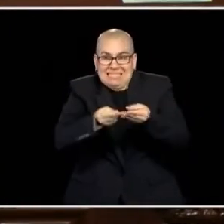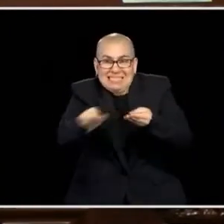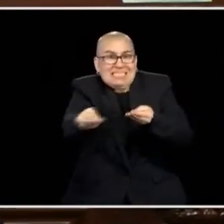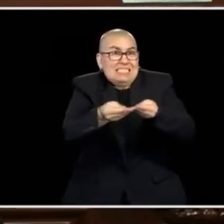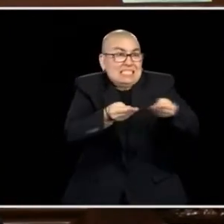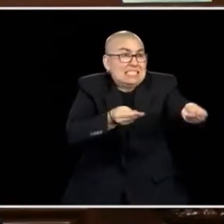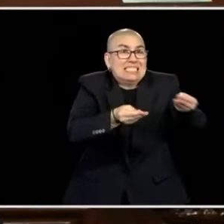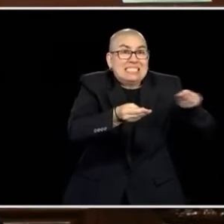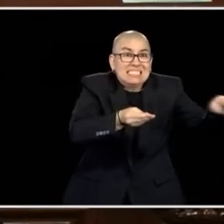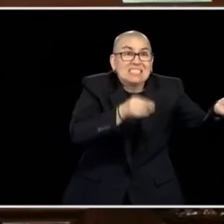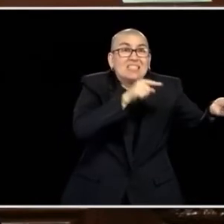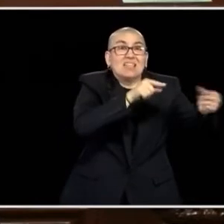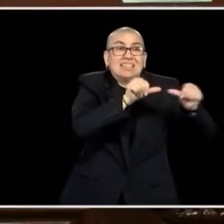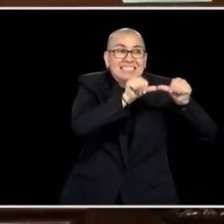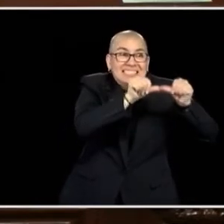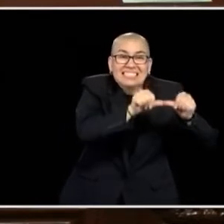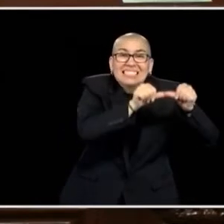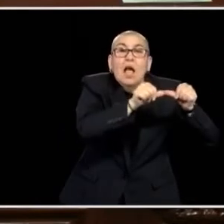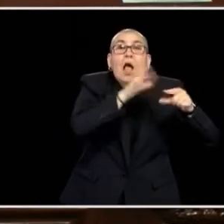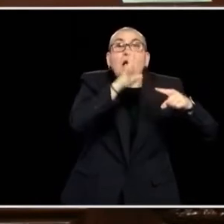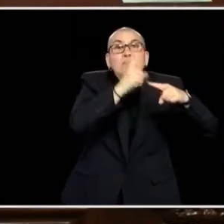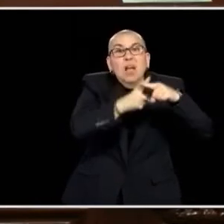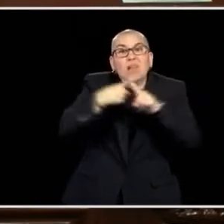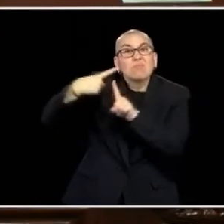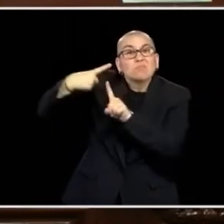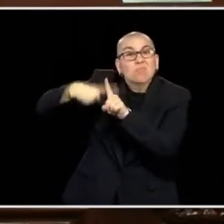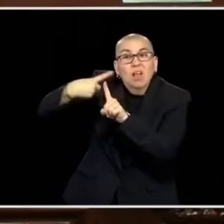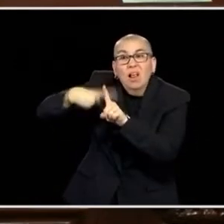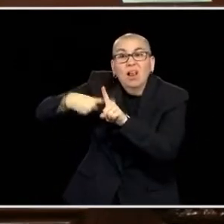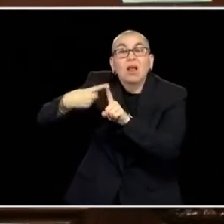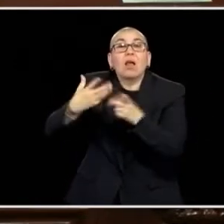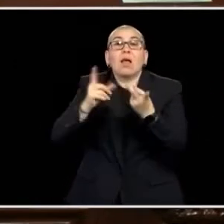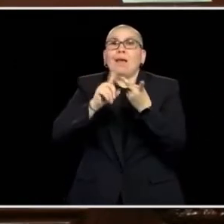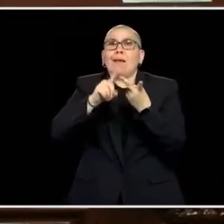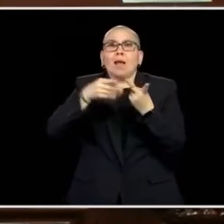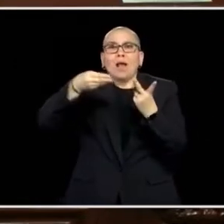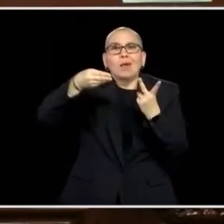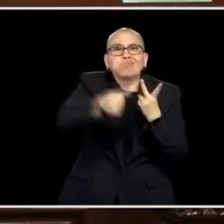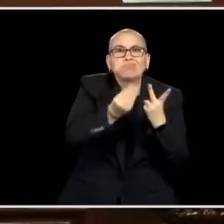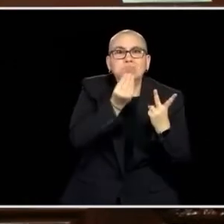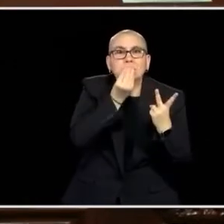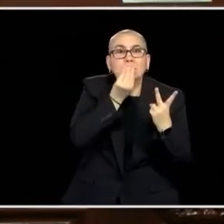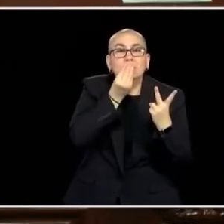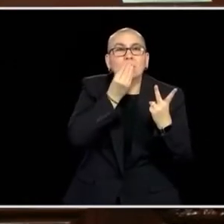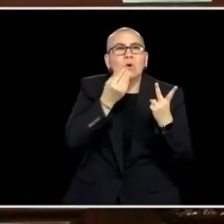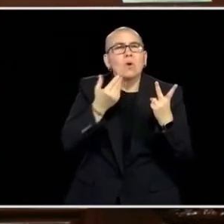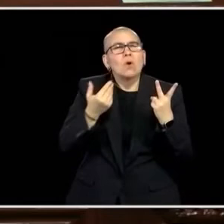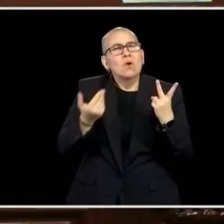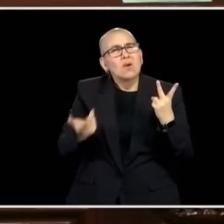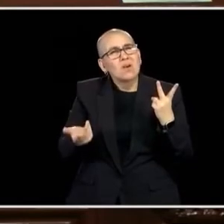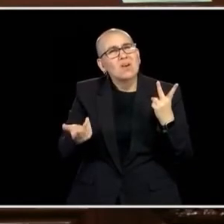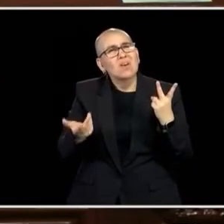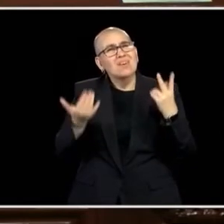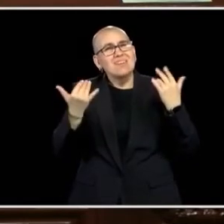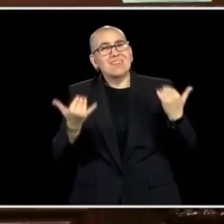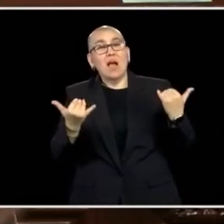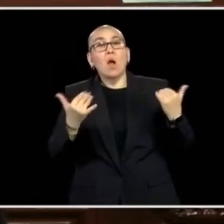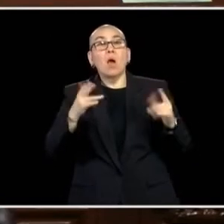IT KEPT THE RENT PAID, IT KEPT FOOD ON THE TABLE. AND WE HAVE A RESPONSIBILITY AND THE CAPACITY TO REPLENISH